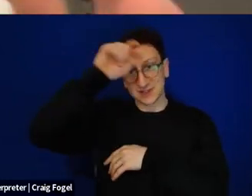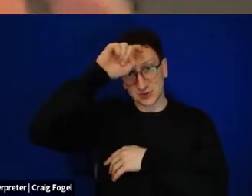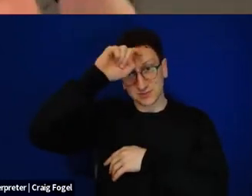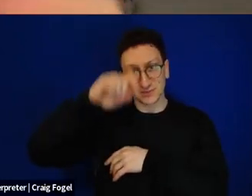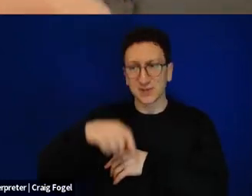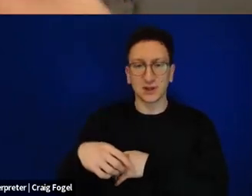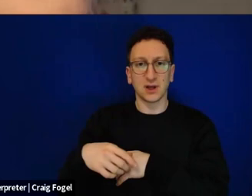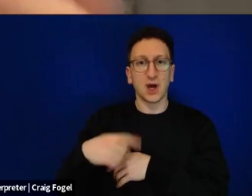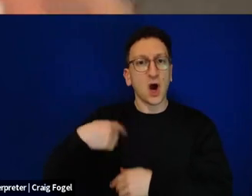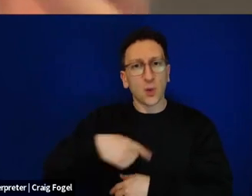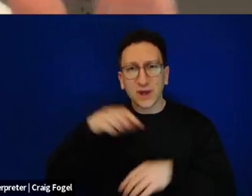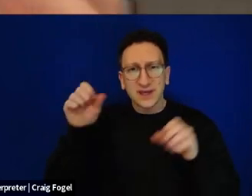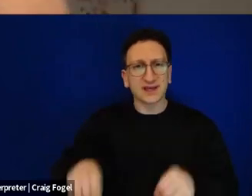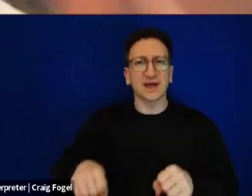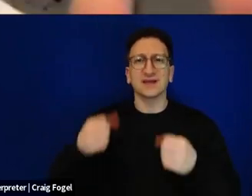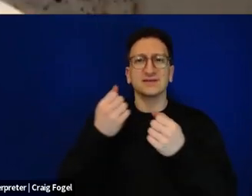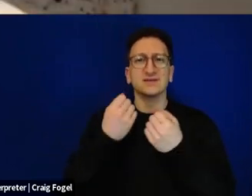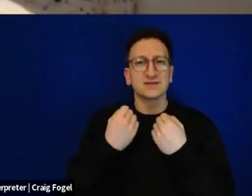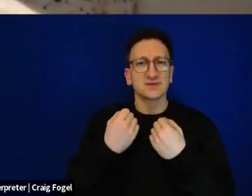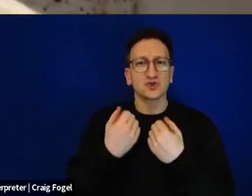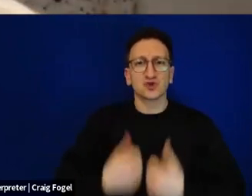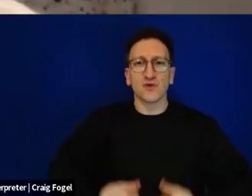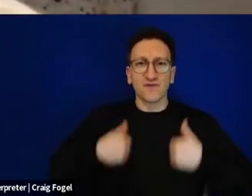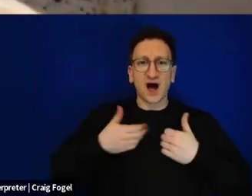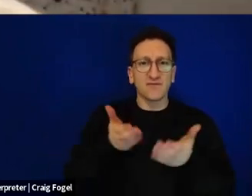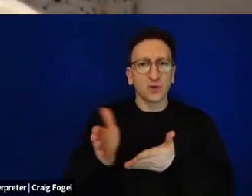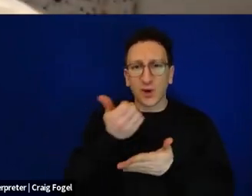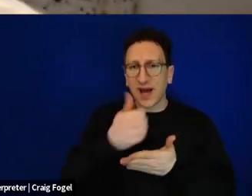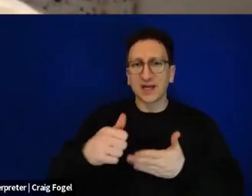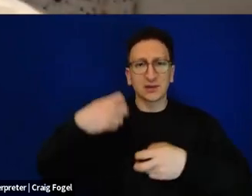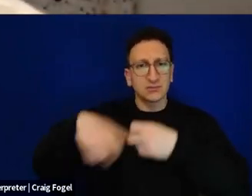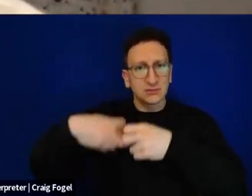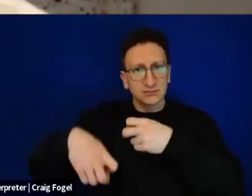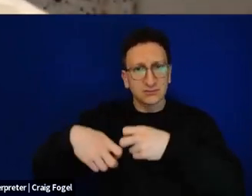we can change history, we can break out of our fate and turn it into a destiny.